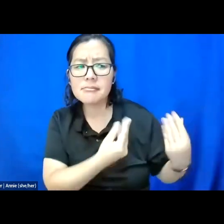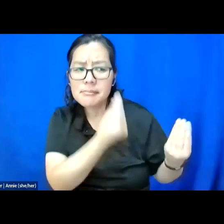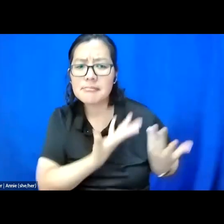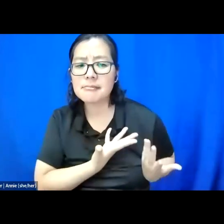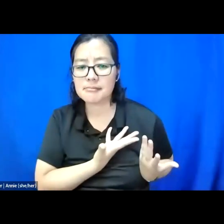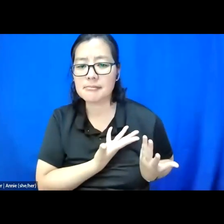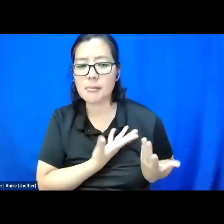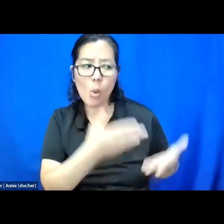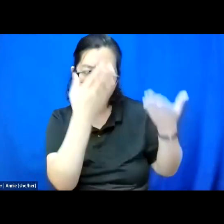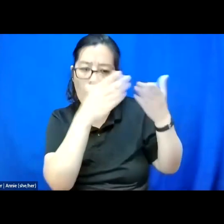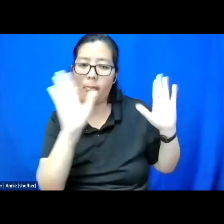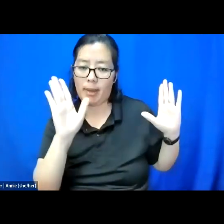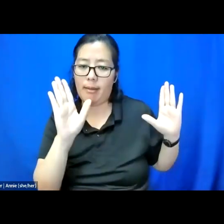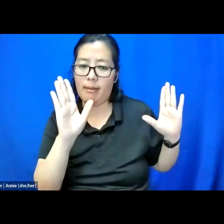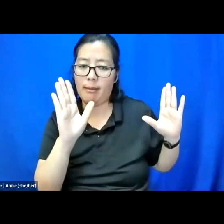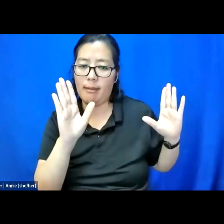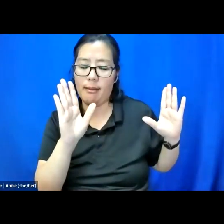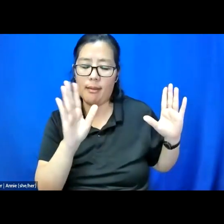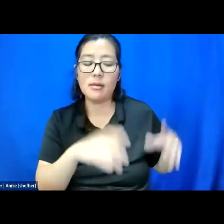for our community, for themselves.